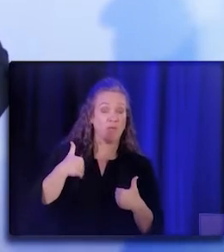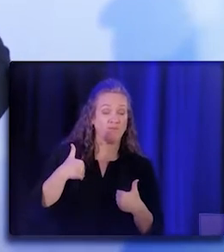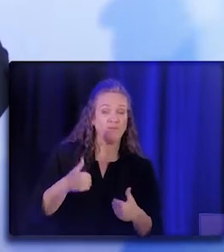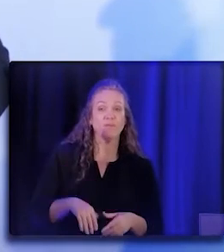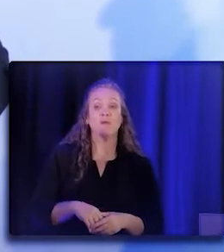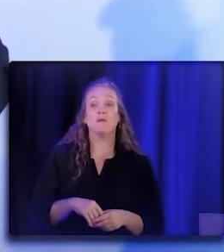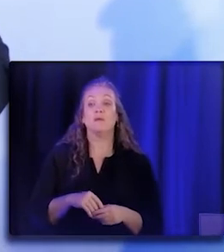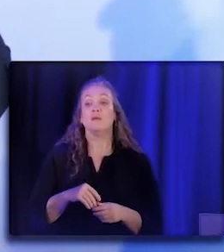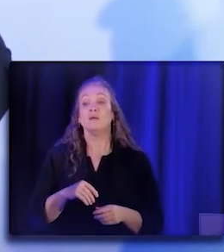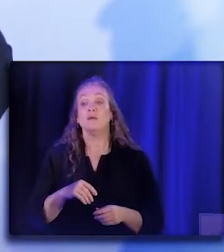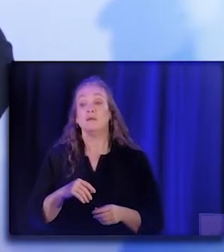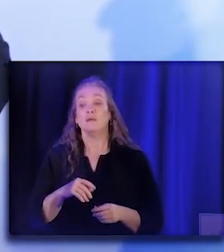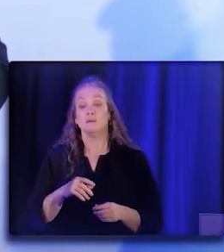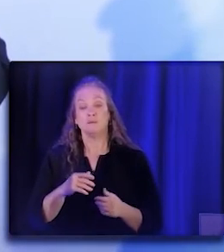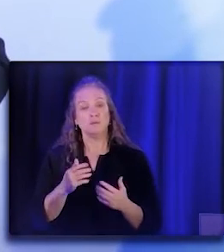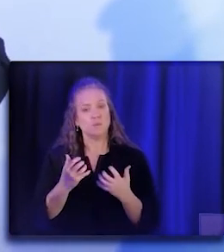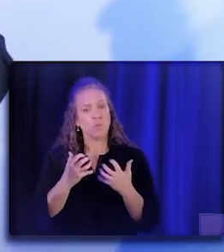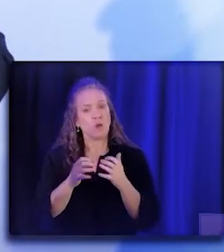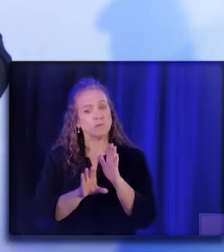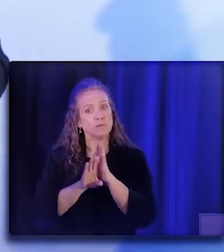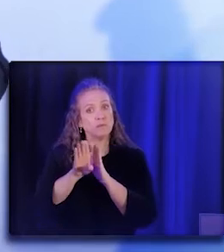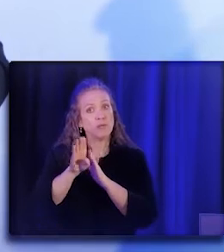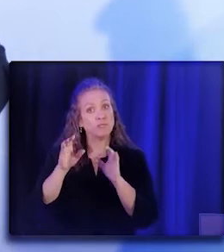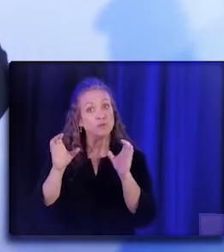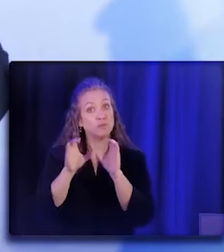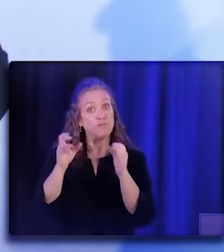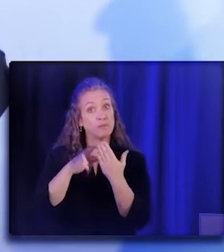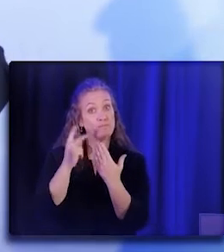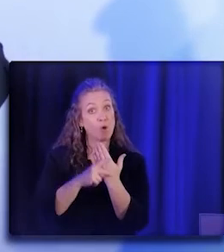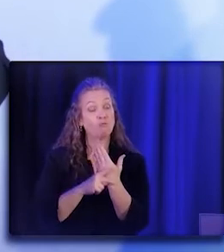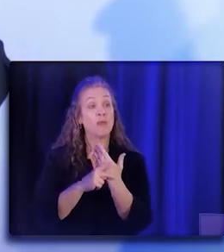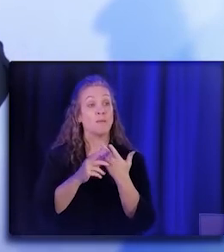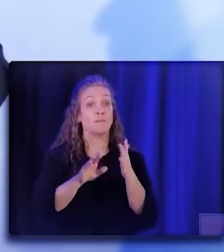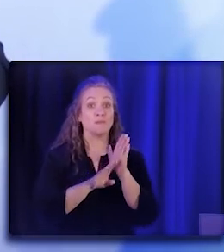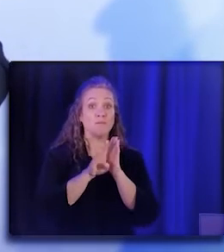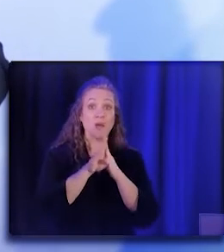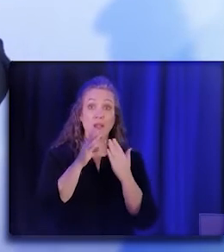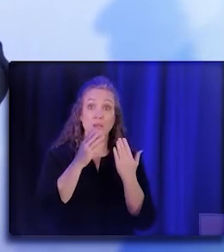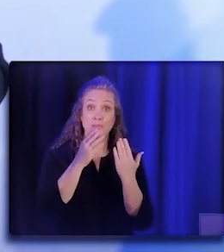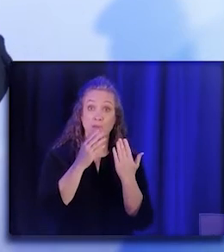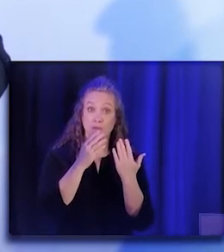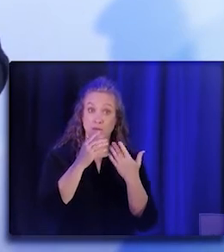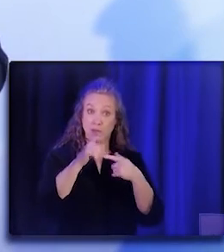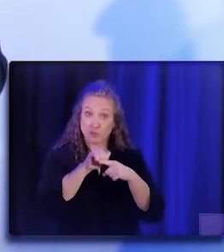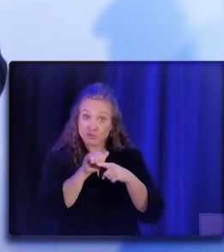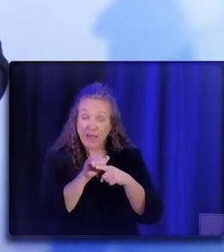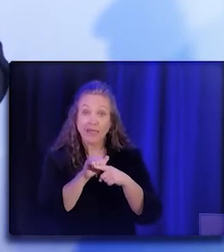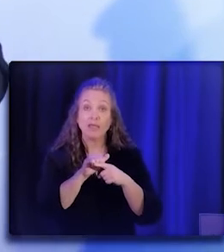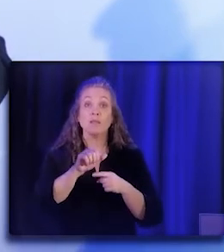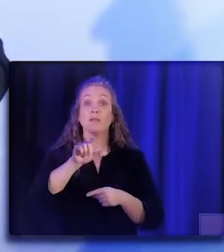that in developing a certificate program and developing our training program and pathway and developing our legacy pathway,